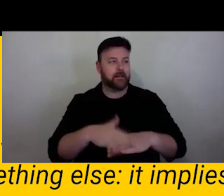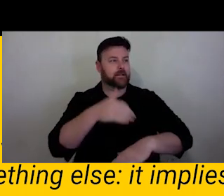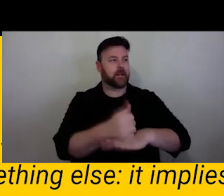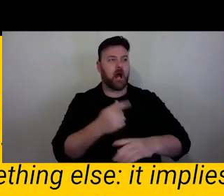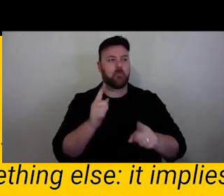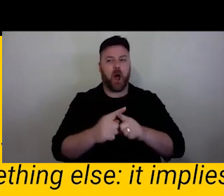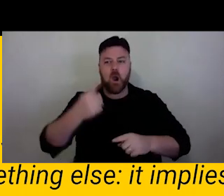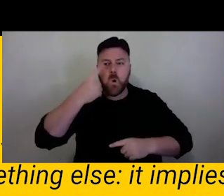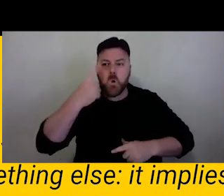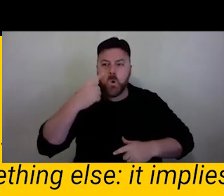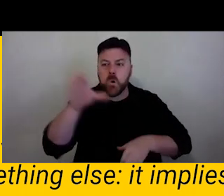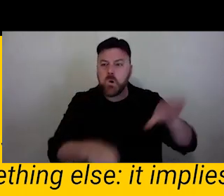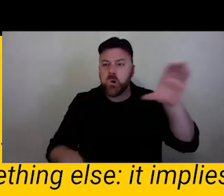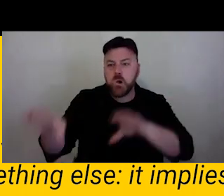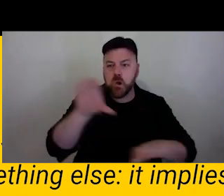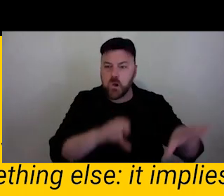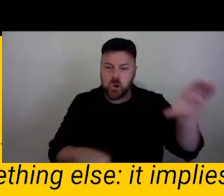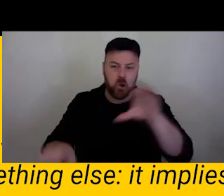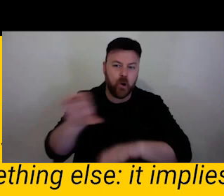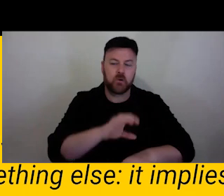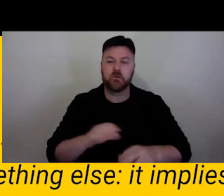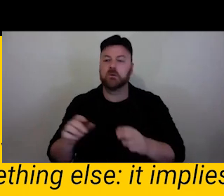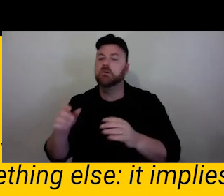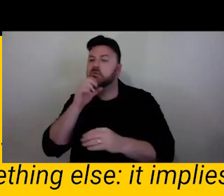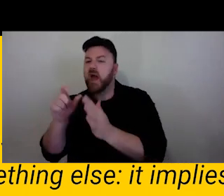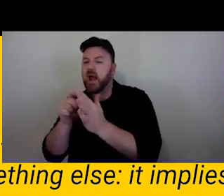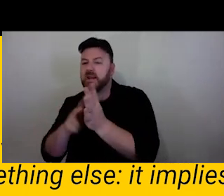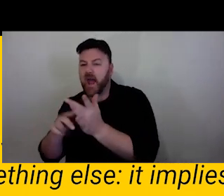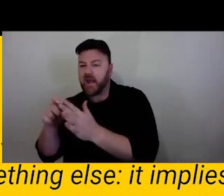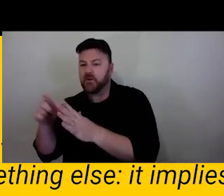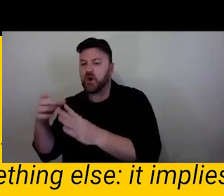no David taking on more of the artistic director role and the others supporting him.